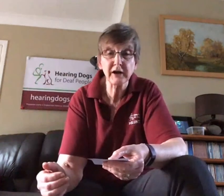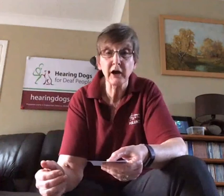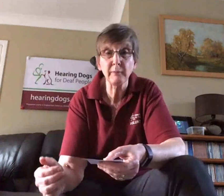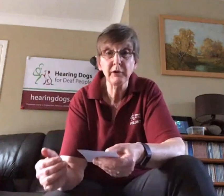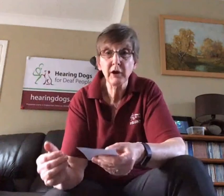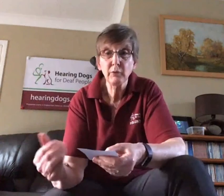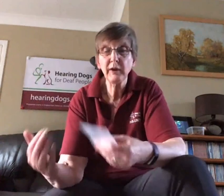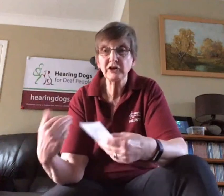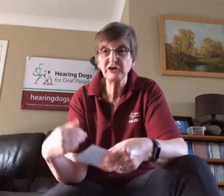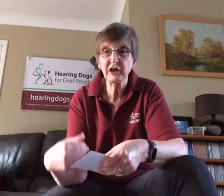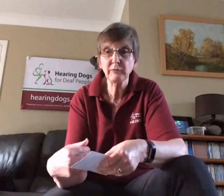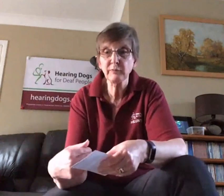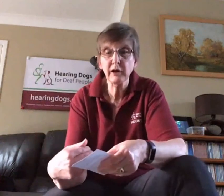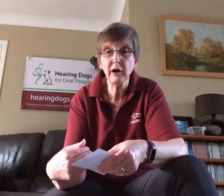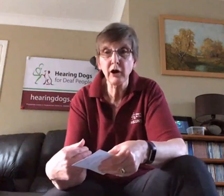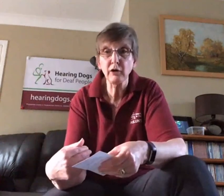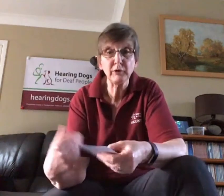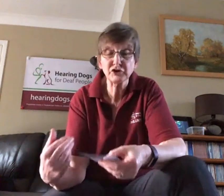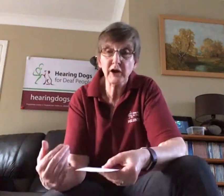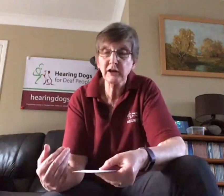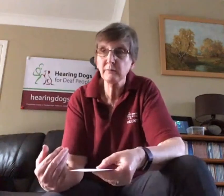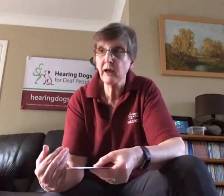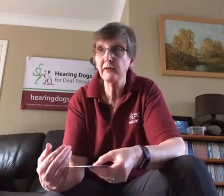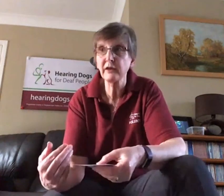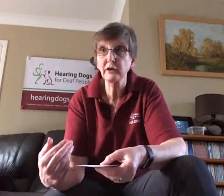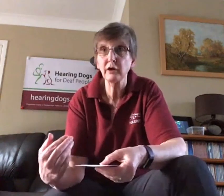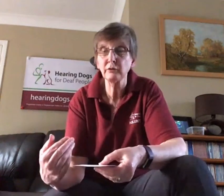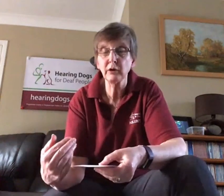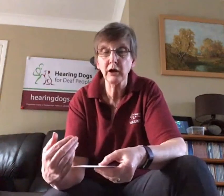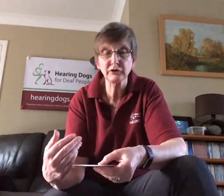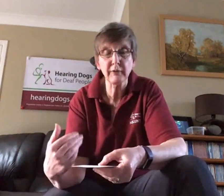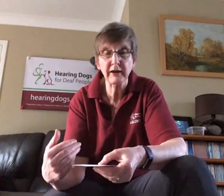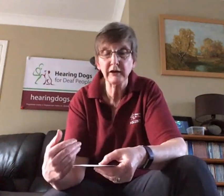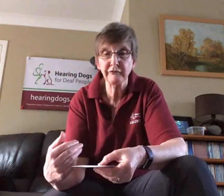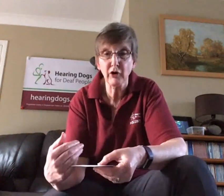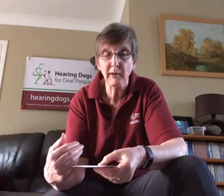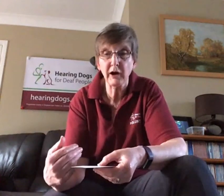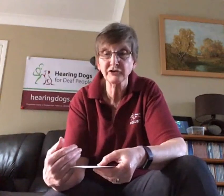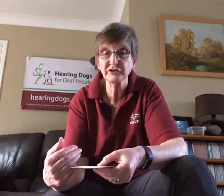up, we actually keep them in our home and we train them, and they go directly from us